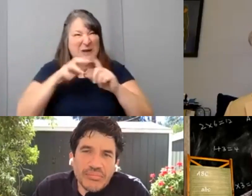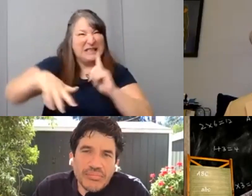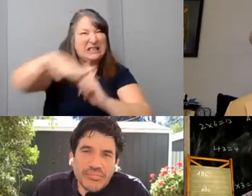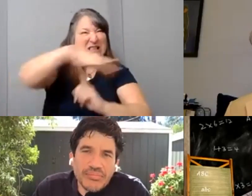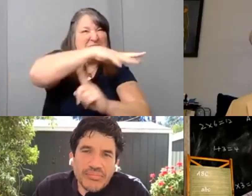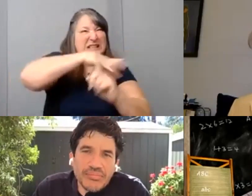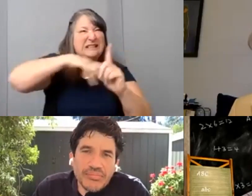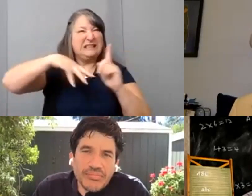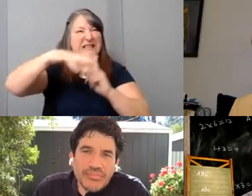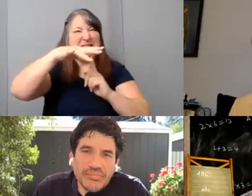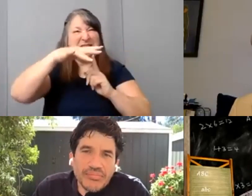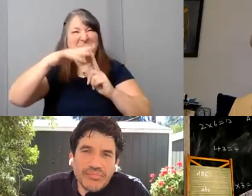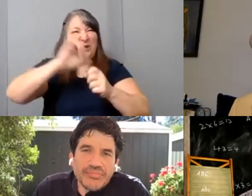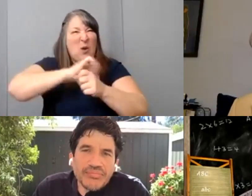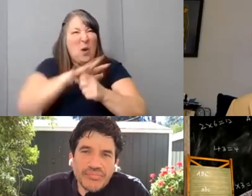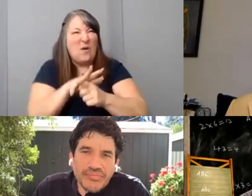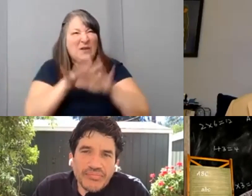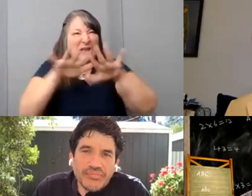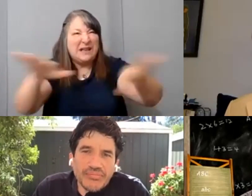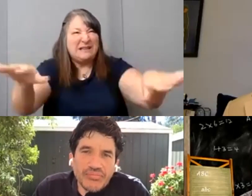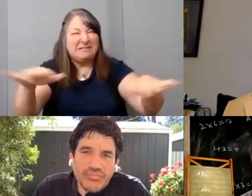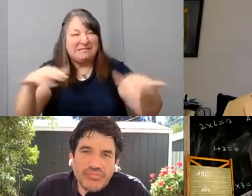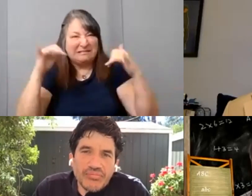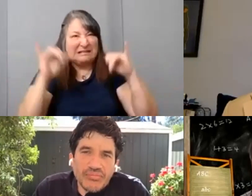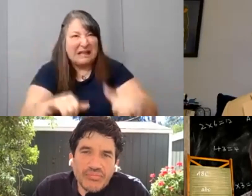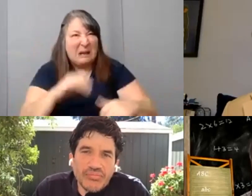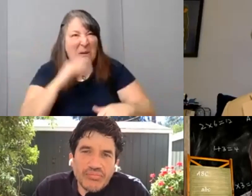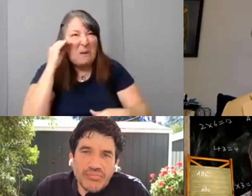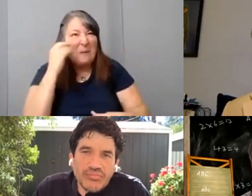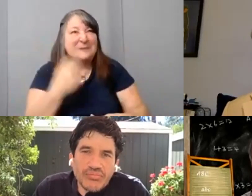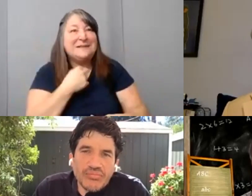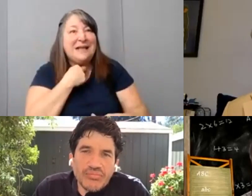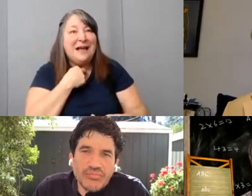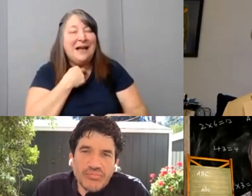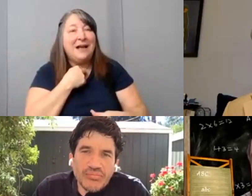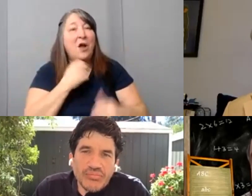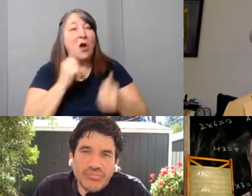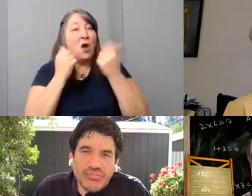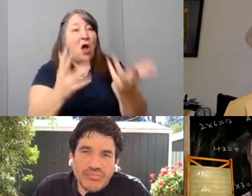to be more creative so spend some time to think outside the box in that sense.